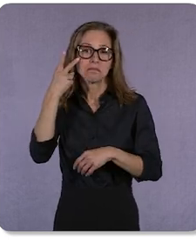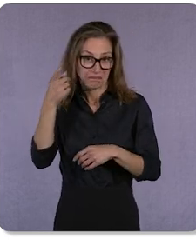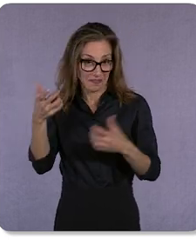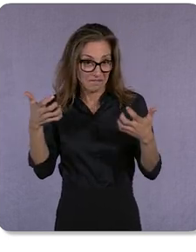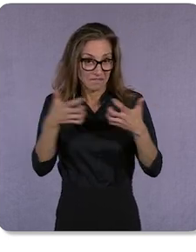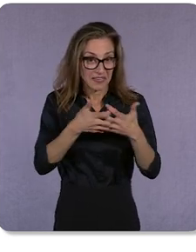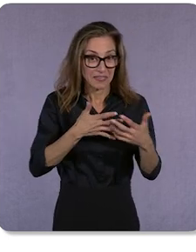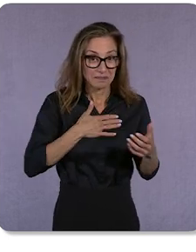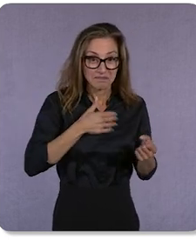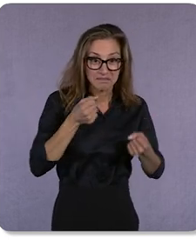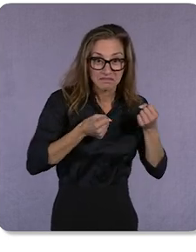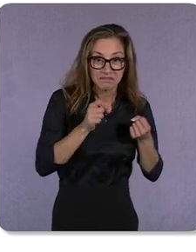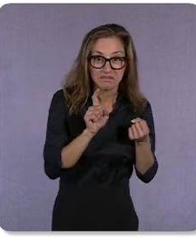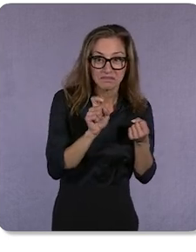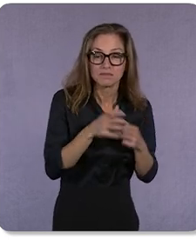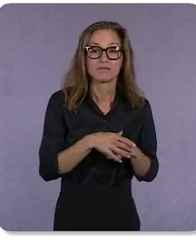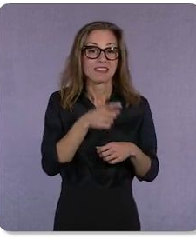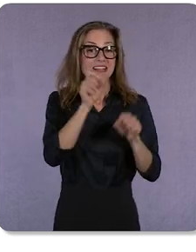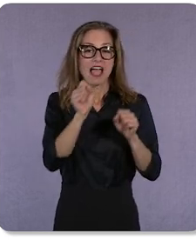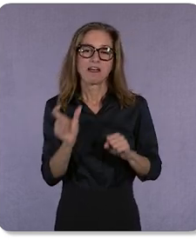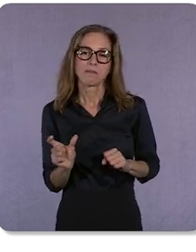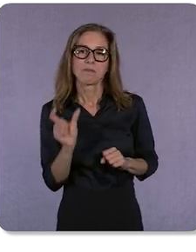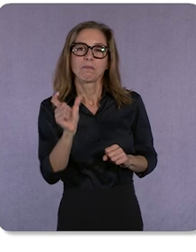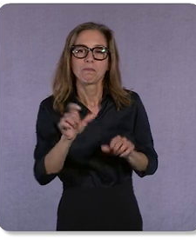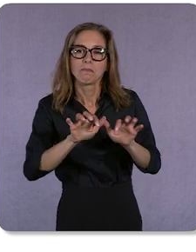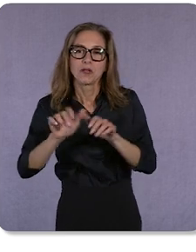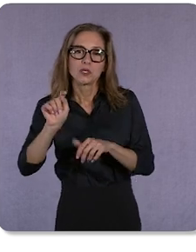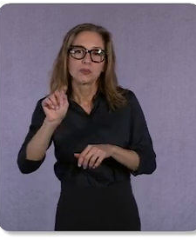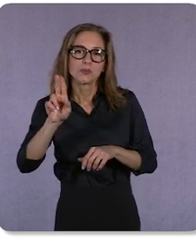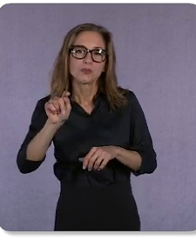You can even add the word “tutorial” and you’ll be on the way to installing it yourself.